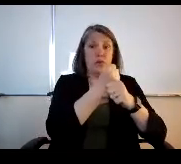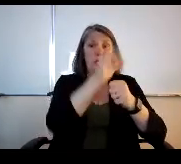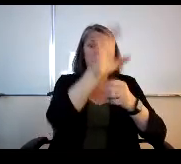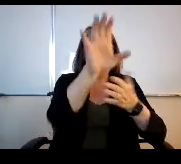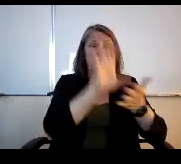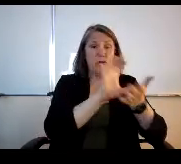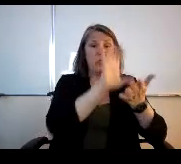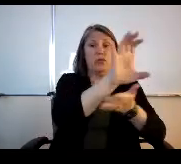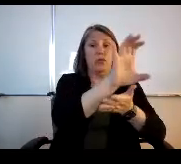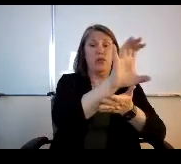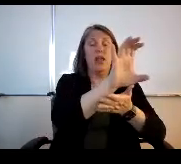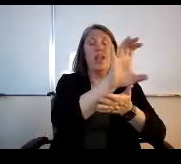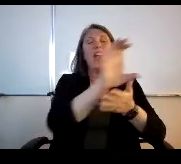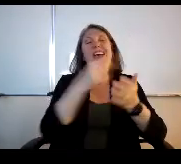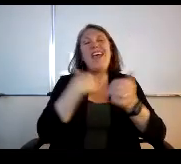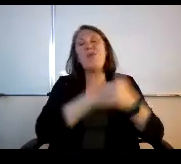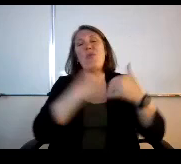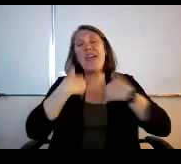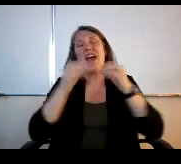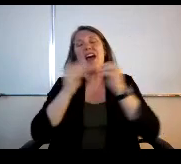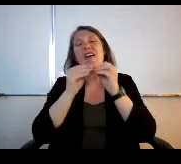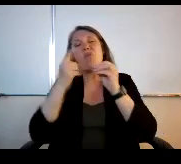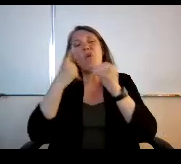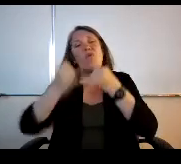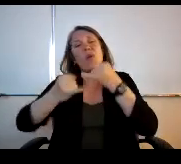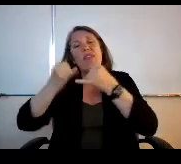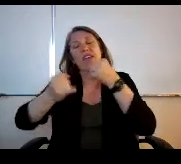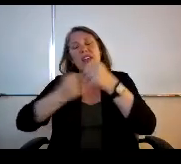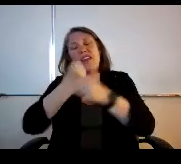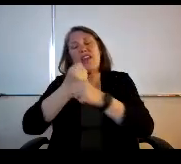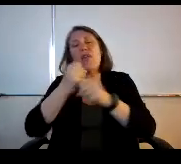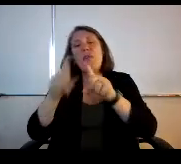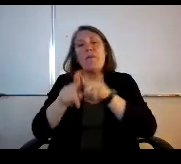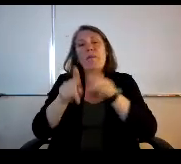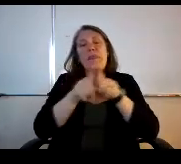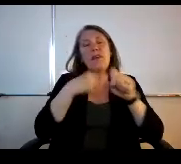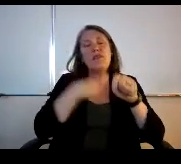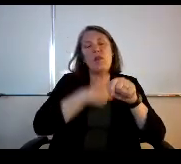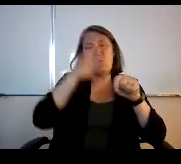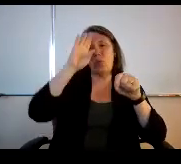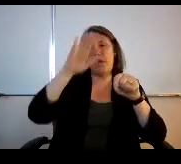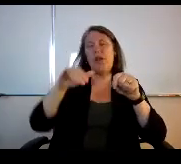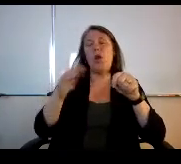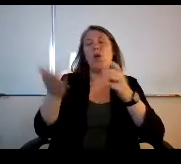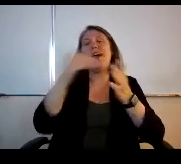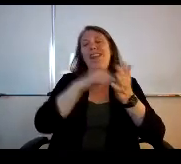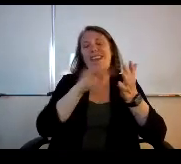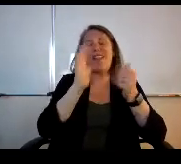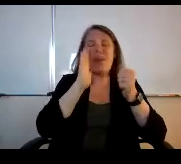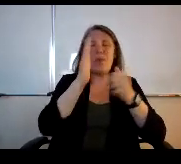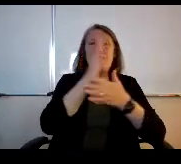more as well for the ending. But we also know that. You know, again, there will be some freed up